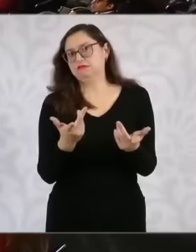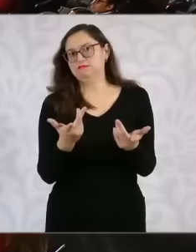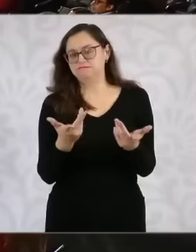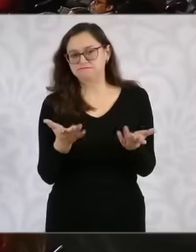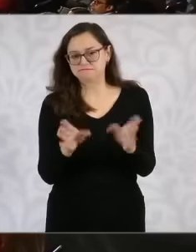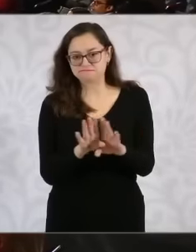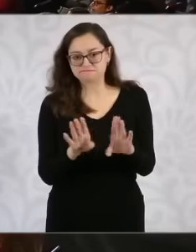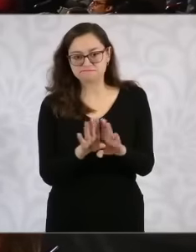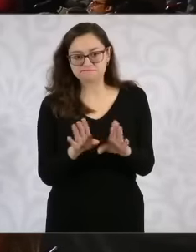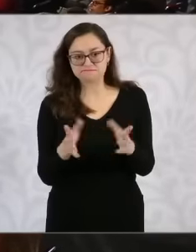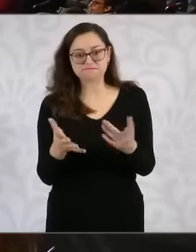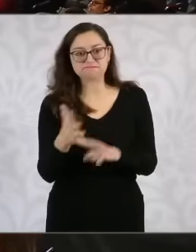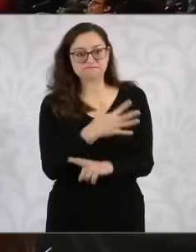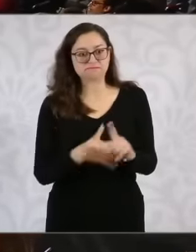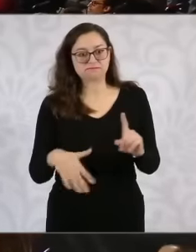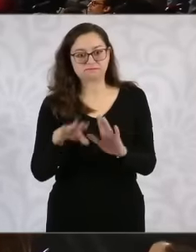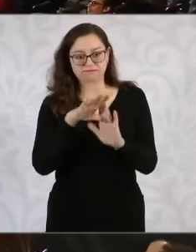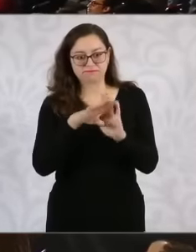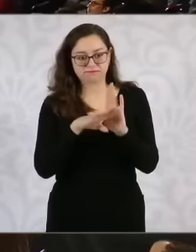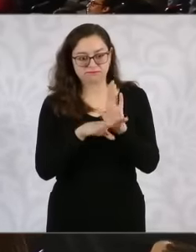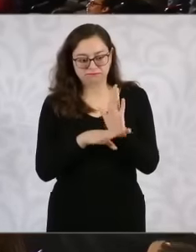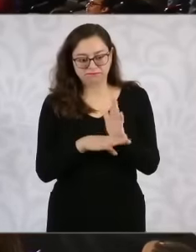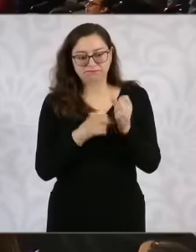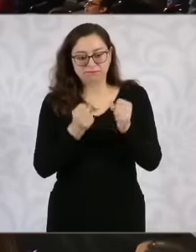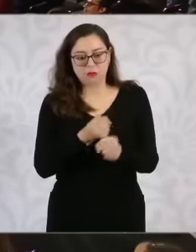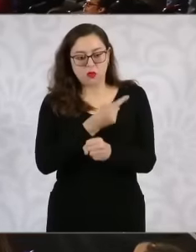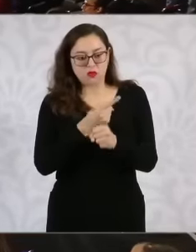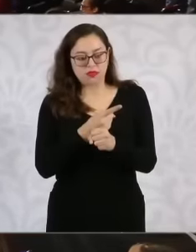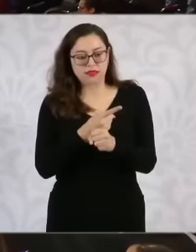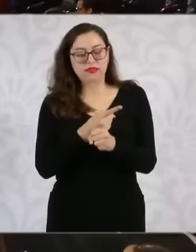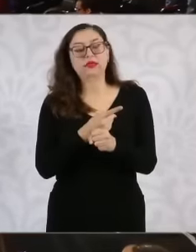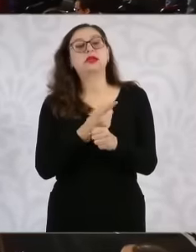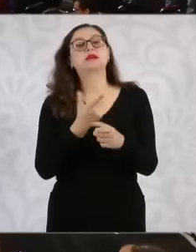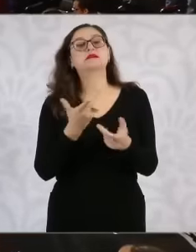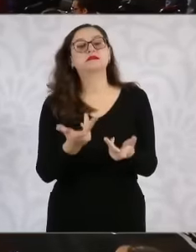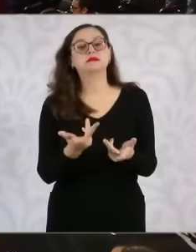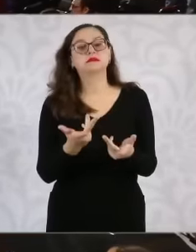framework of not the same security strategies and in accordance with what was reported, of course by